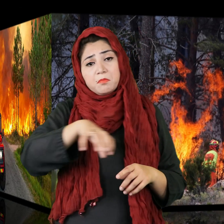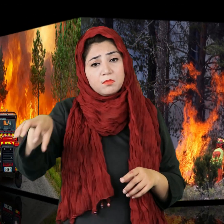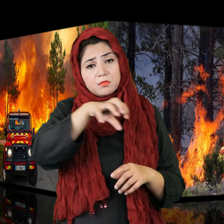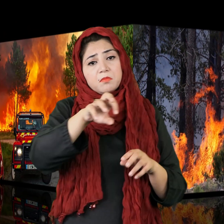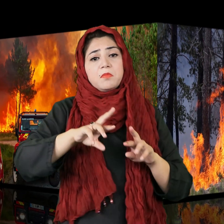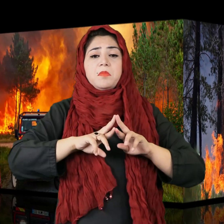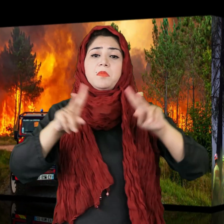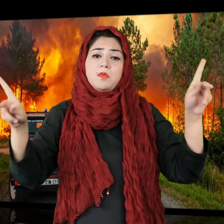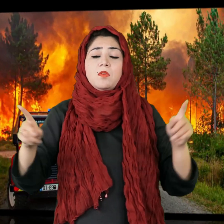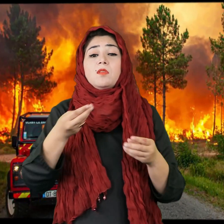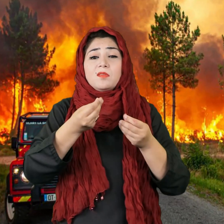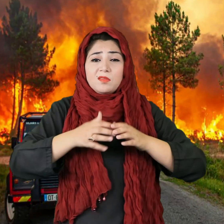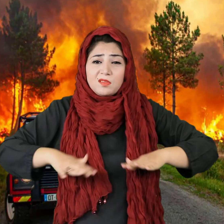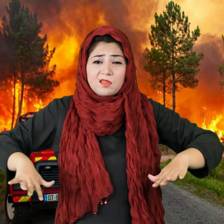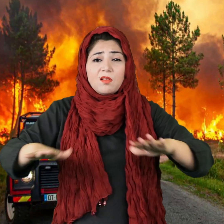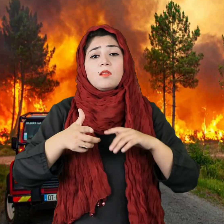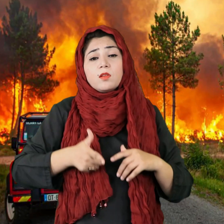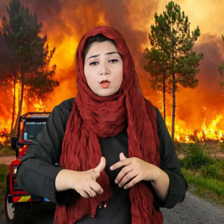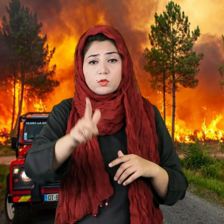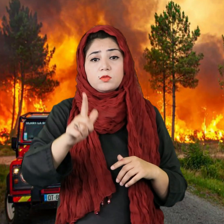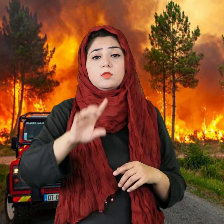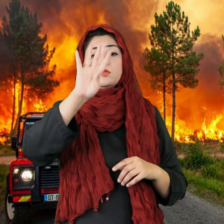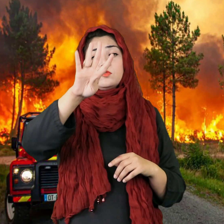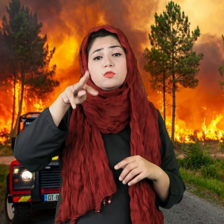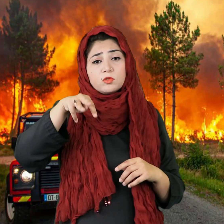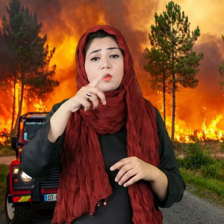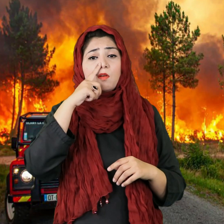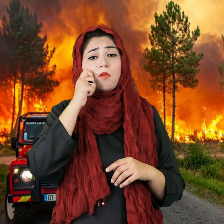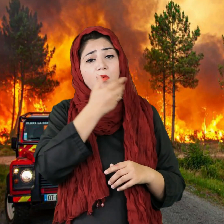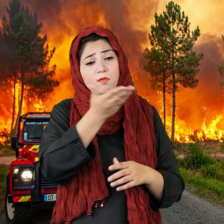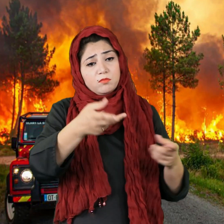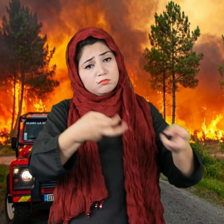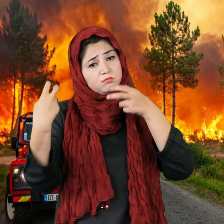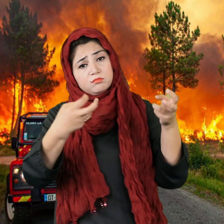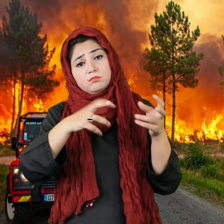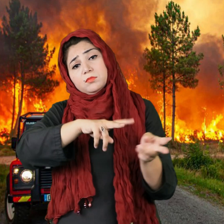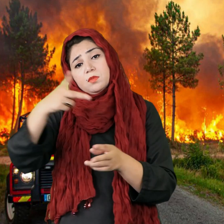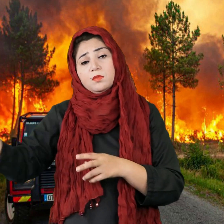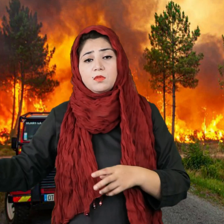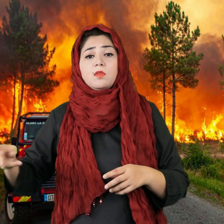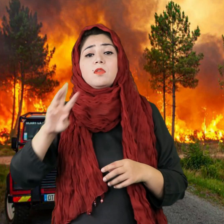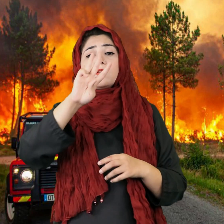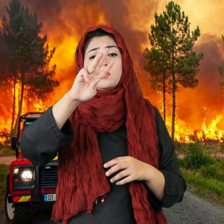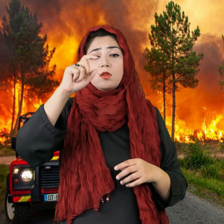The spread of the fire damaged thirteen locations. Four thousand people have been evacuated from the island's villages.